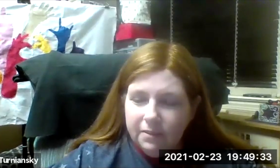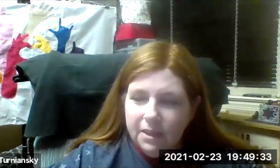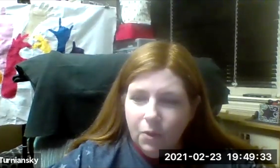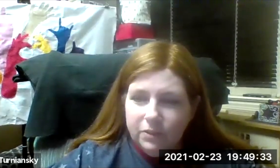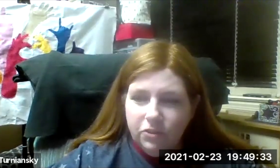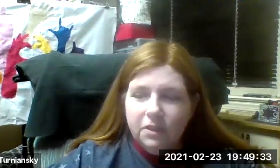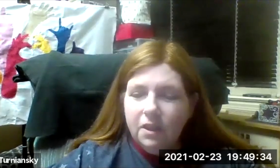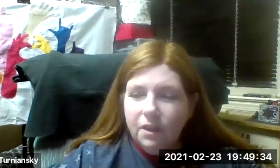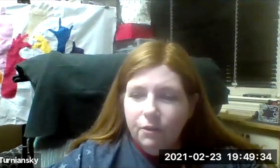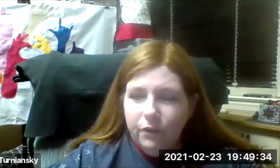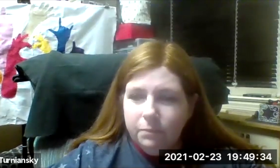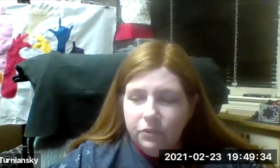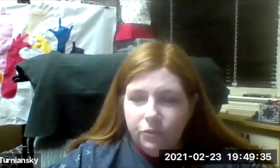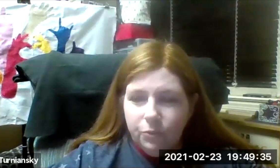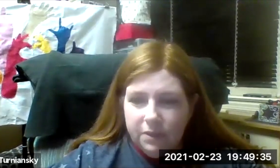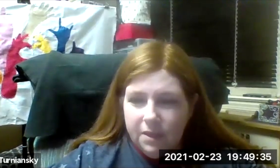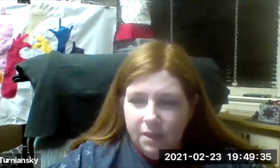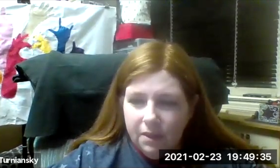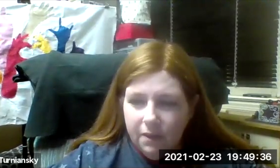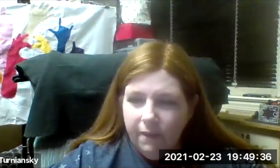asking a question from Suzie.